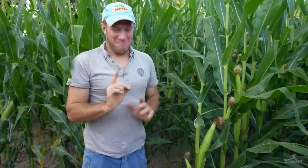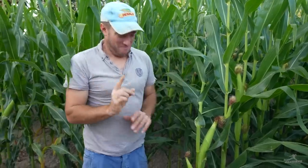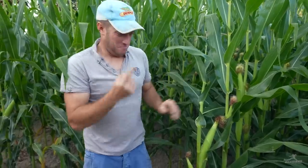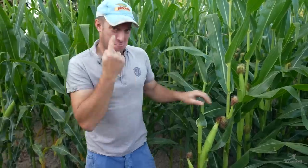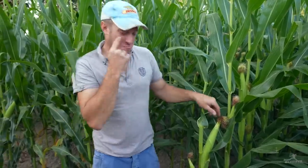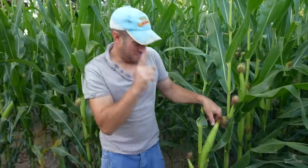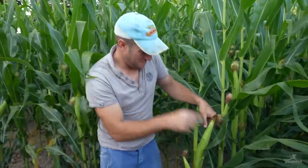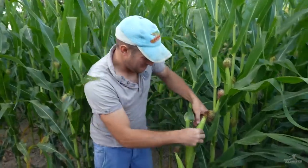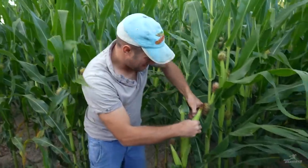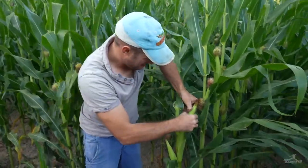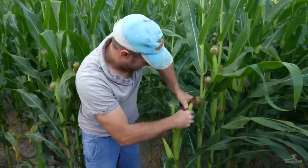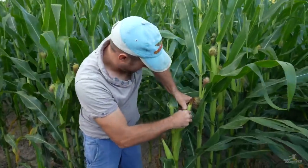Look at this.